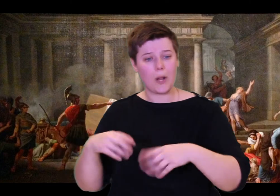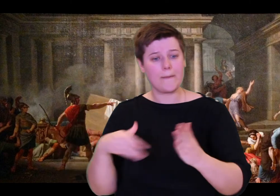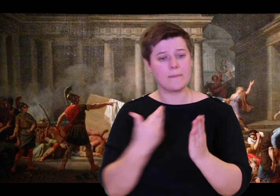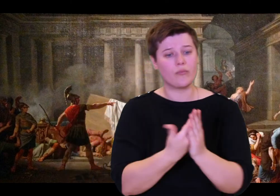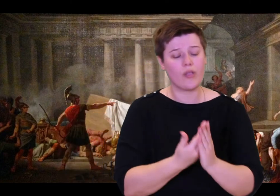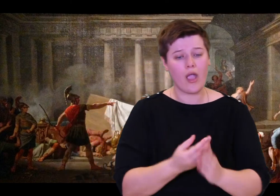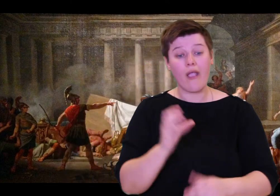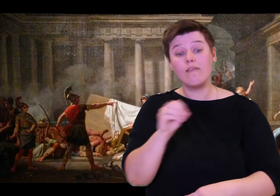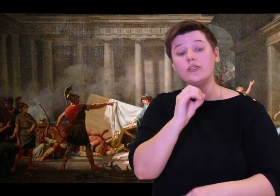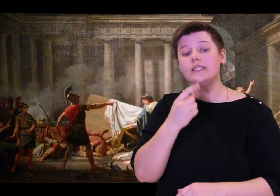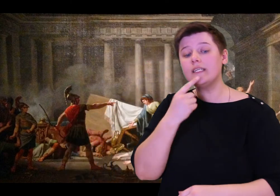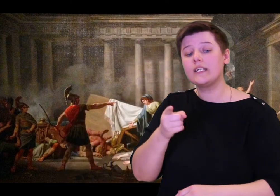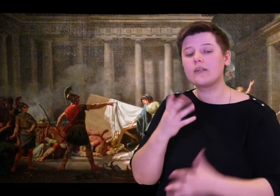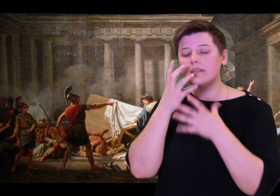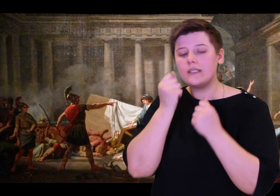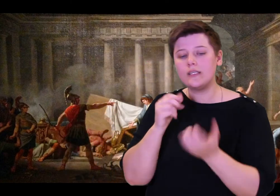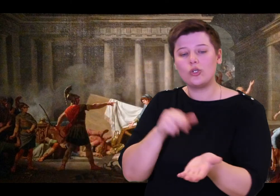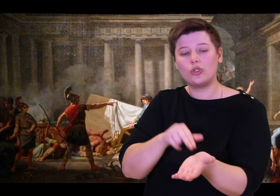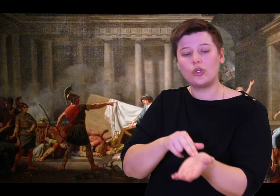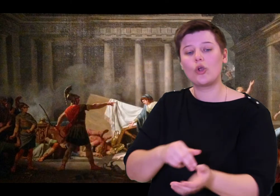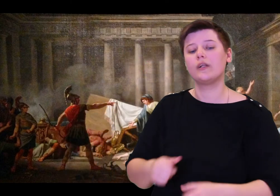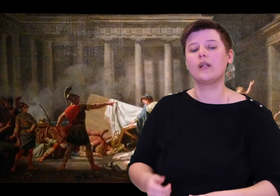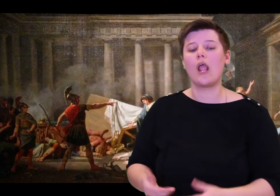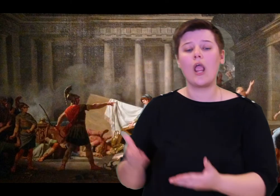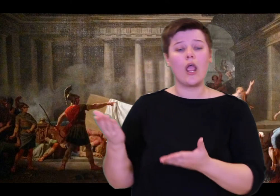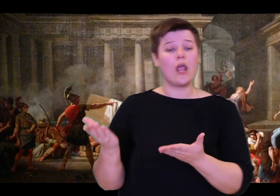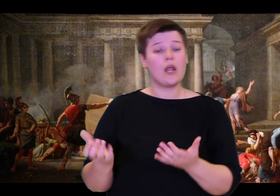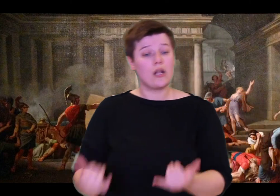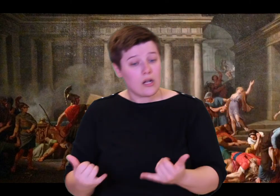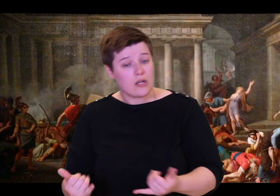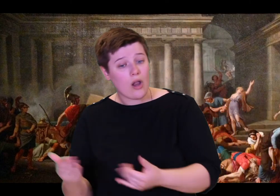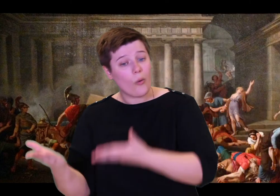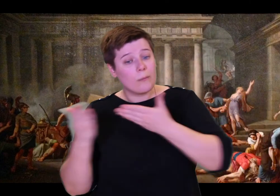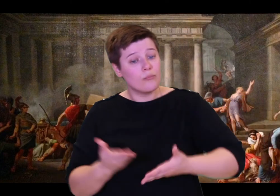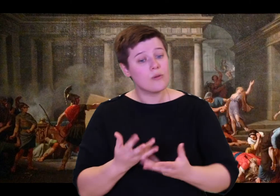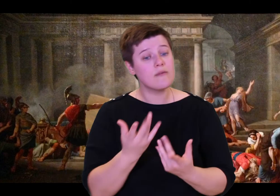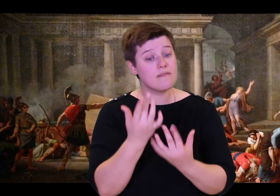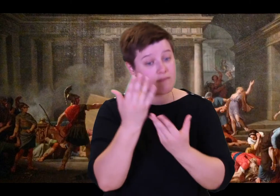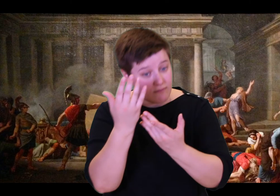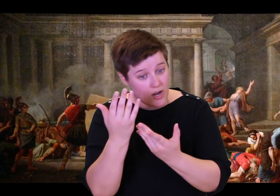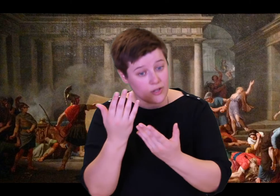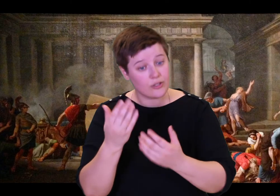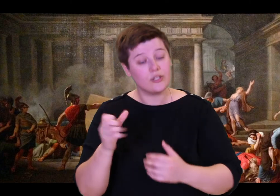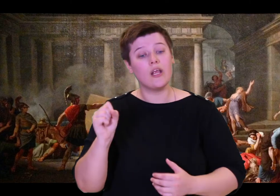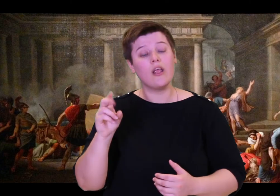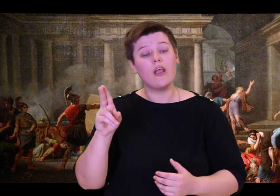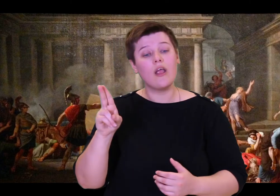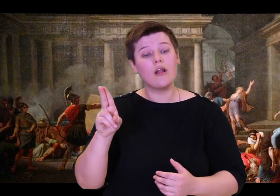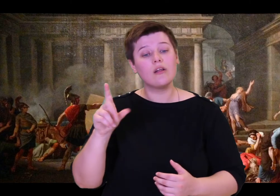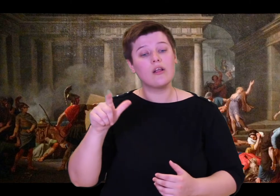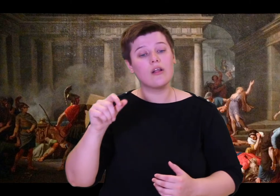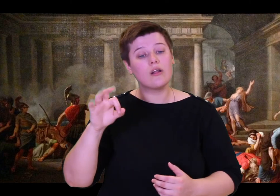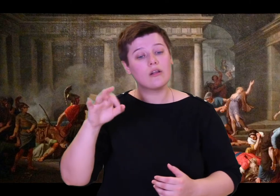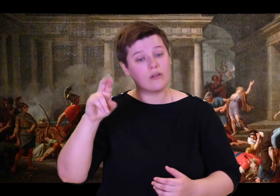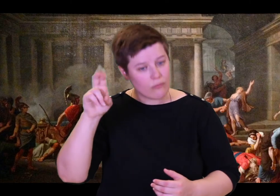herdsmen and Telemachus, and spoke winged words to them. "Now we must start to clear